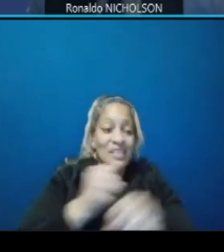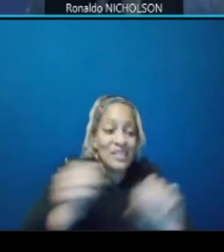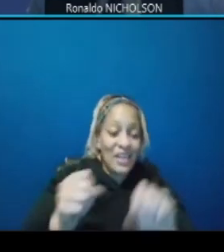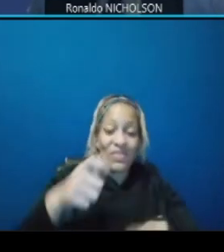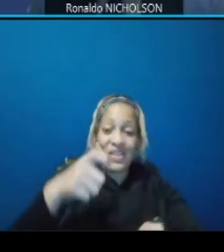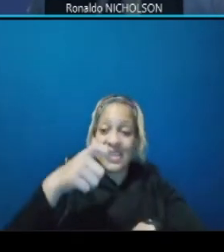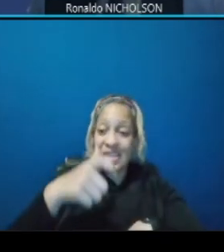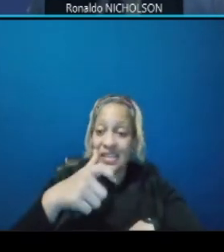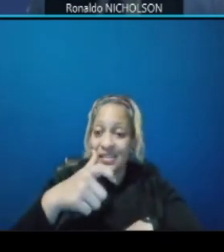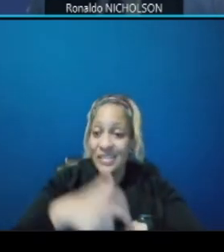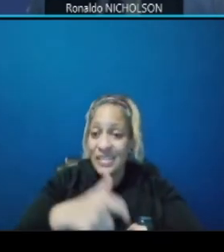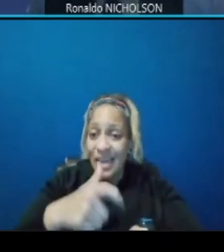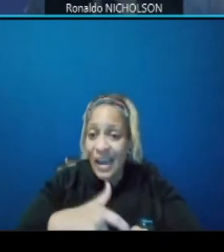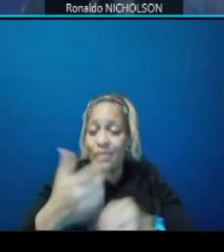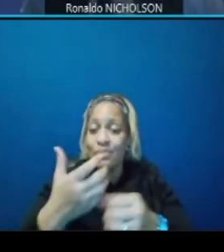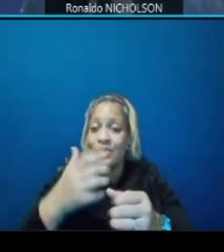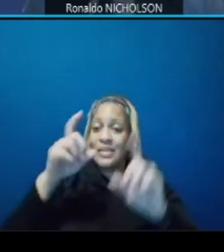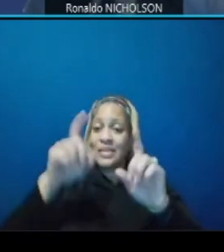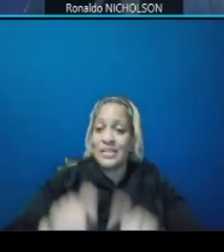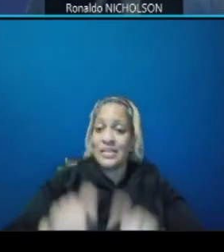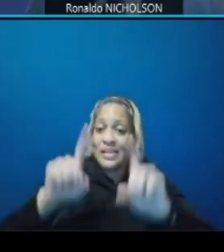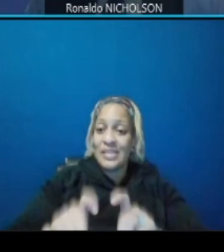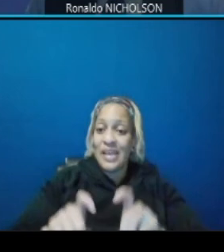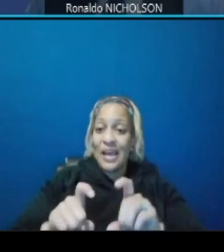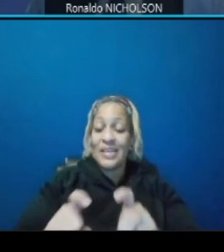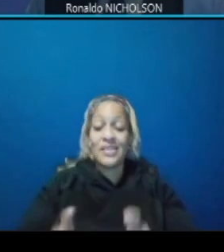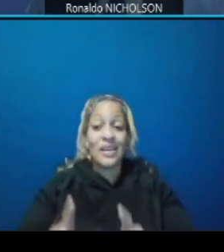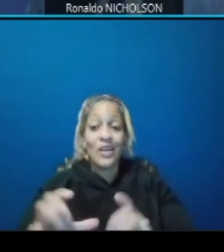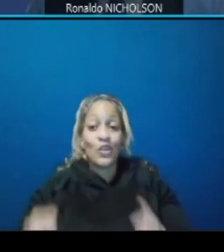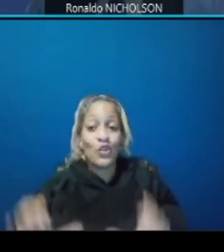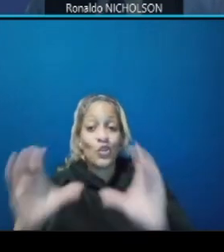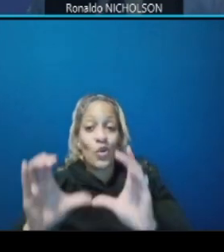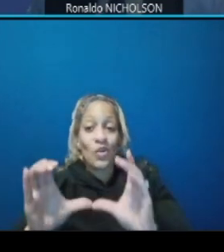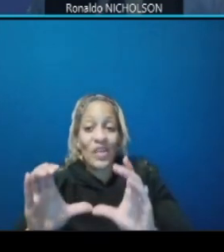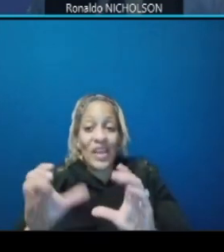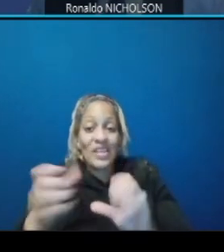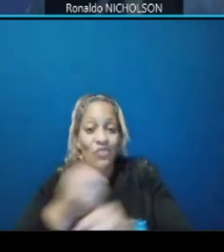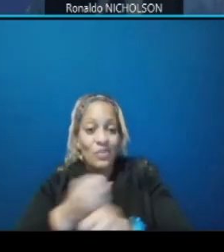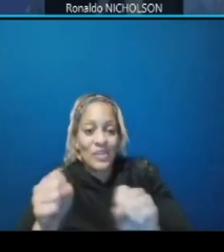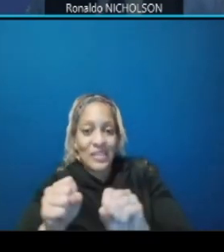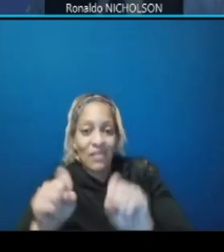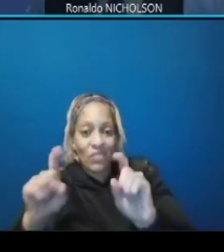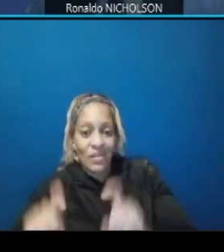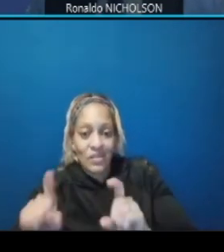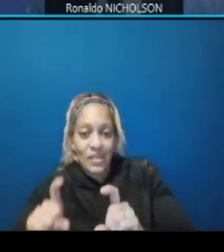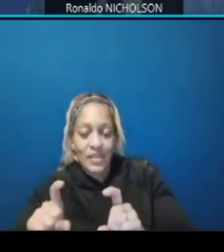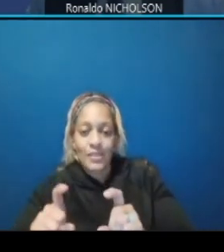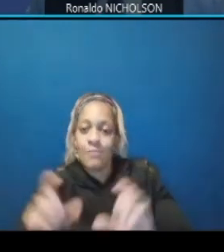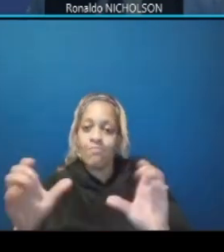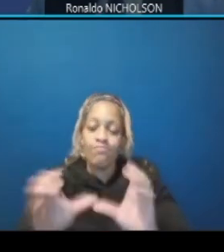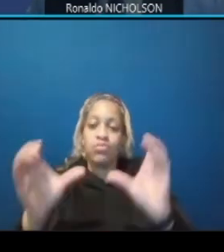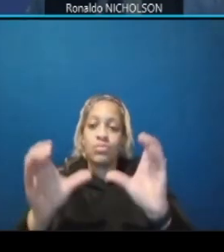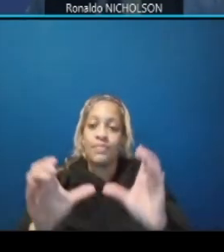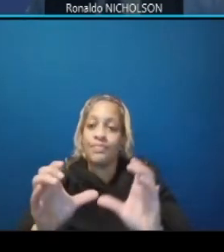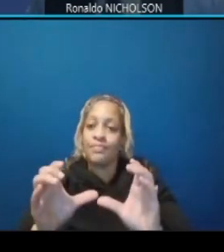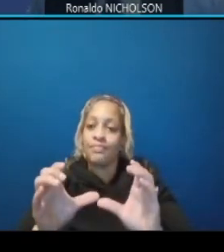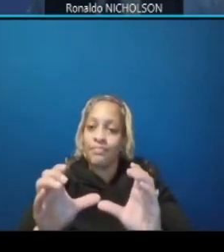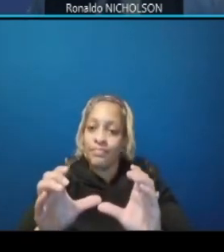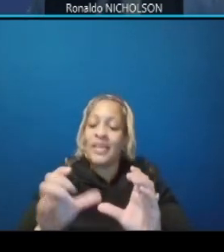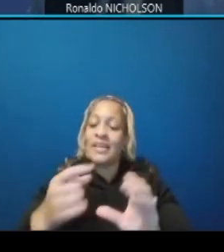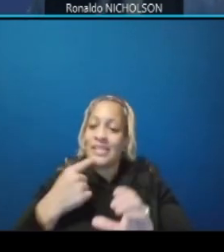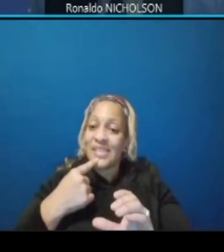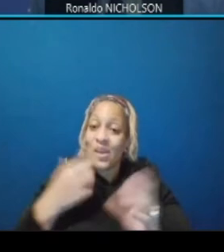actually get a safety certification that basically tells uh tells us that it is safe for ridership